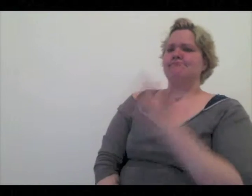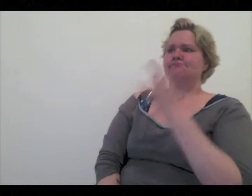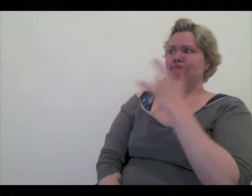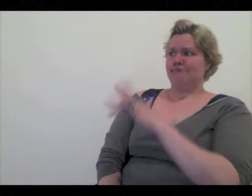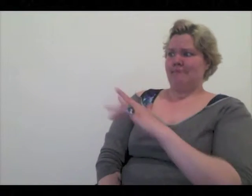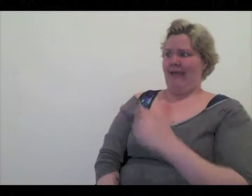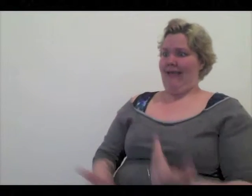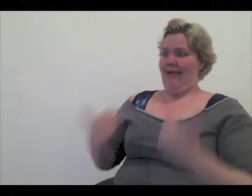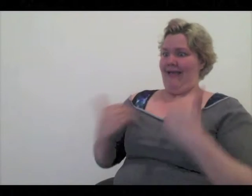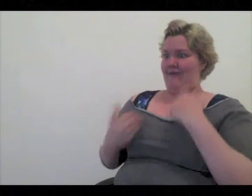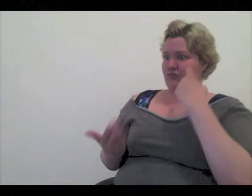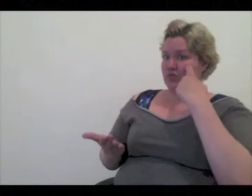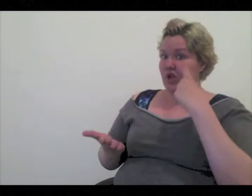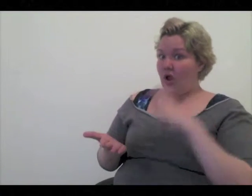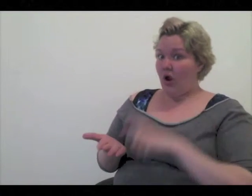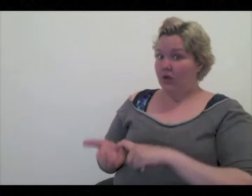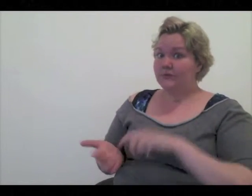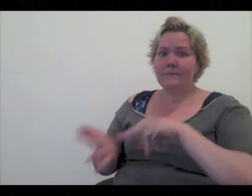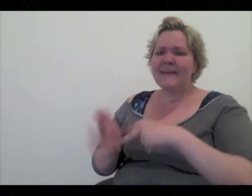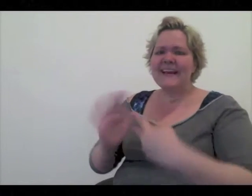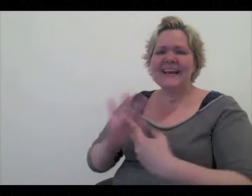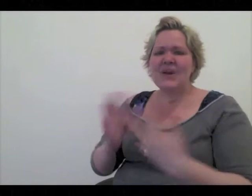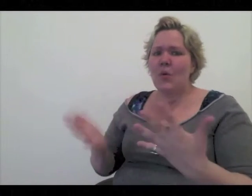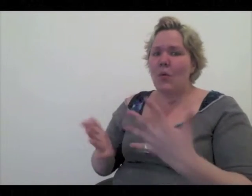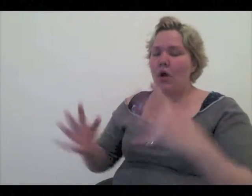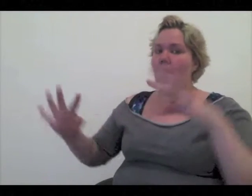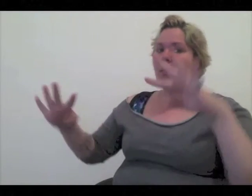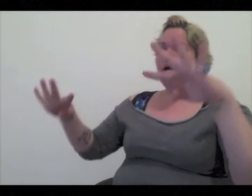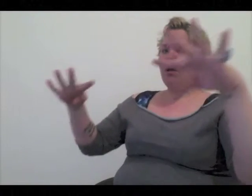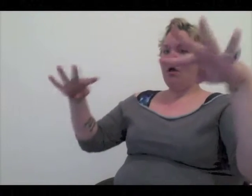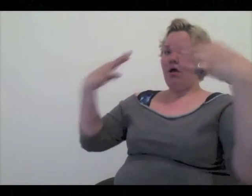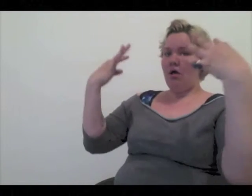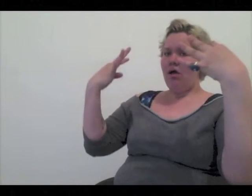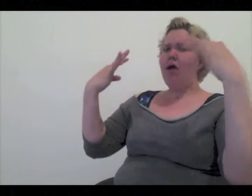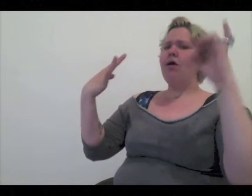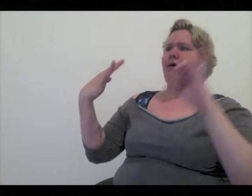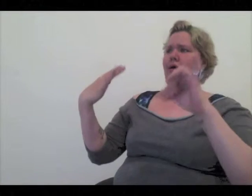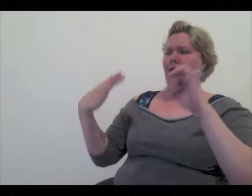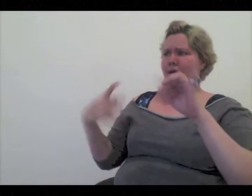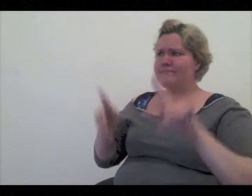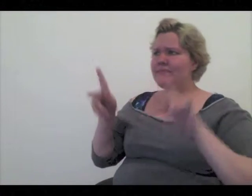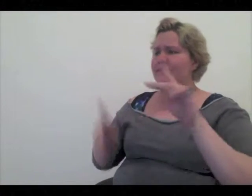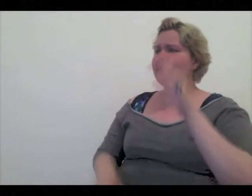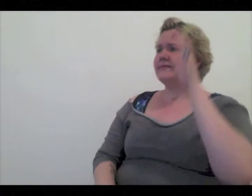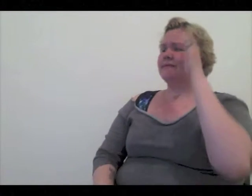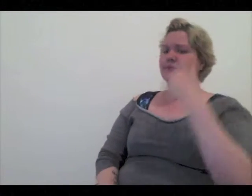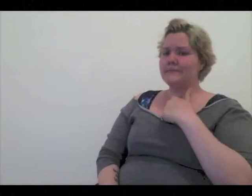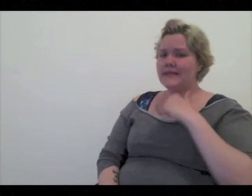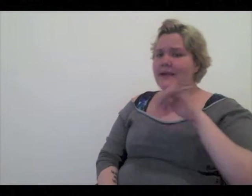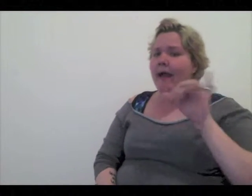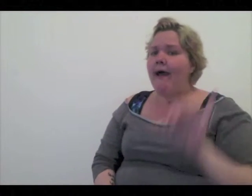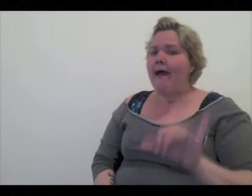Fortunately, with a little recognition, I had this access to a certain level of attention where people are willing to listen to me.